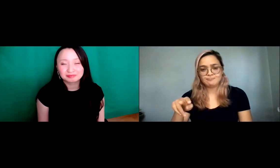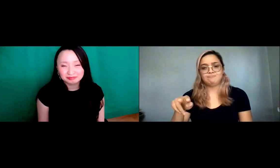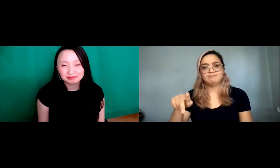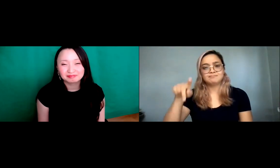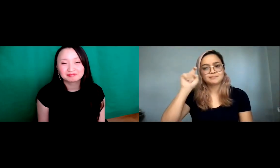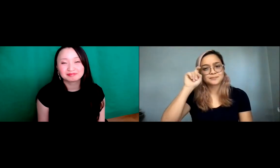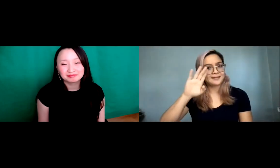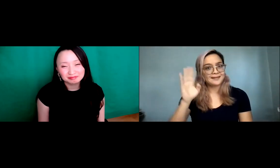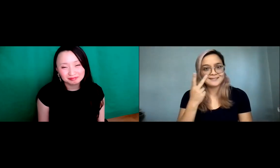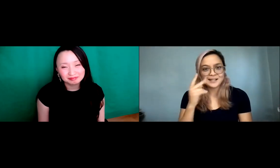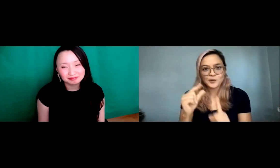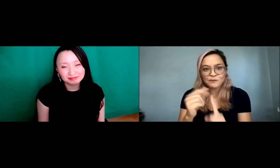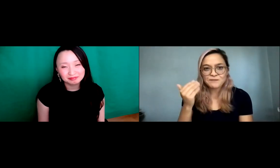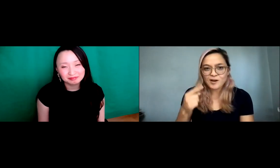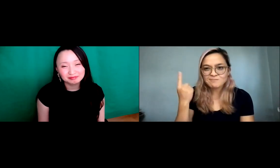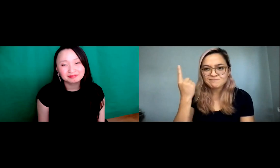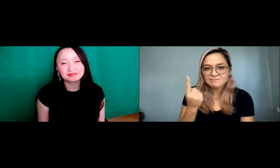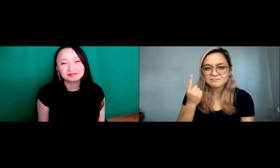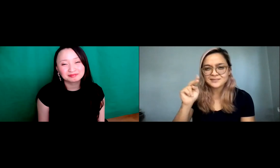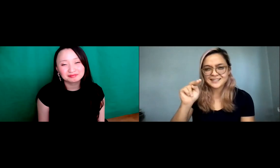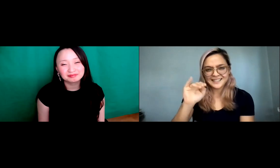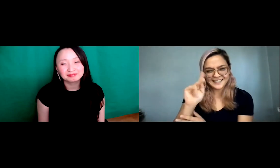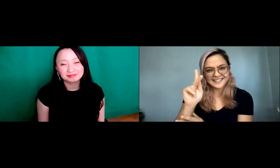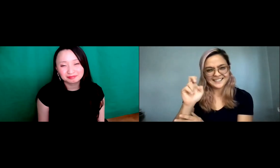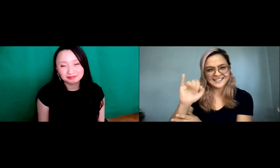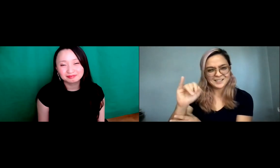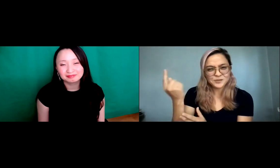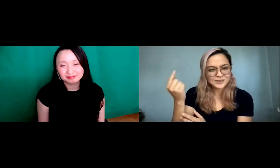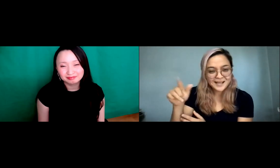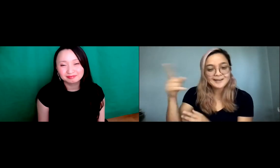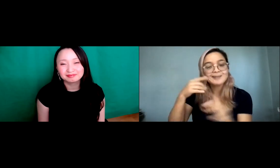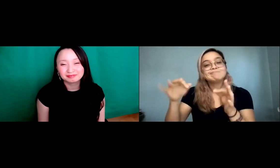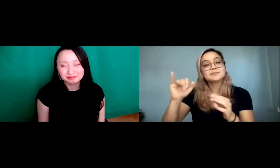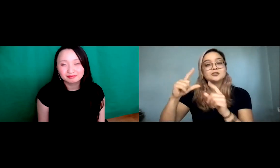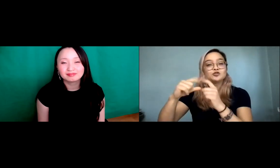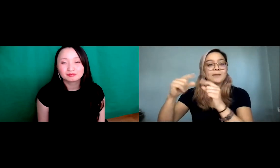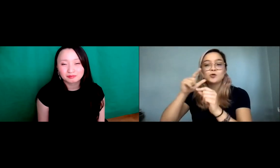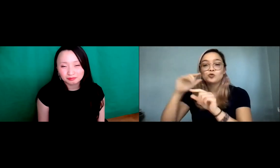And it's N-I-K-K-E-I. Nikkei. I have never seen that word before.